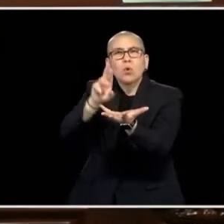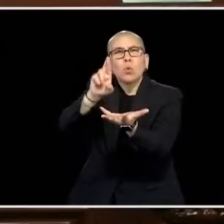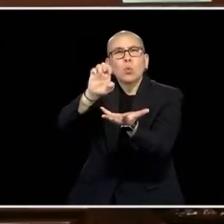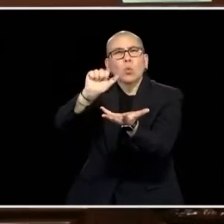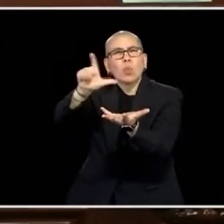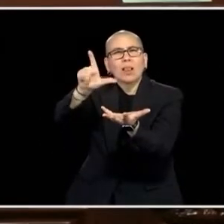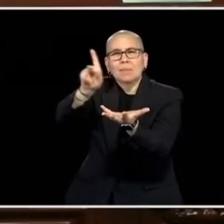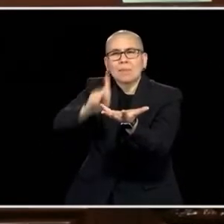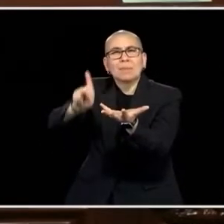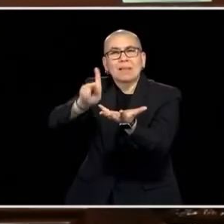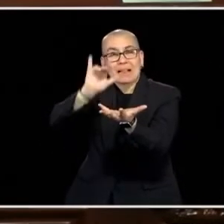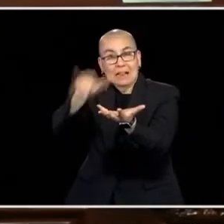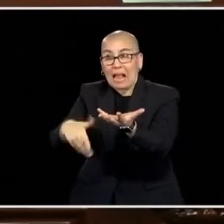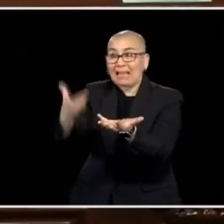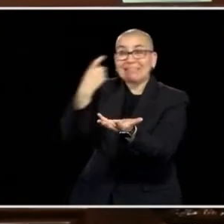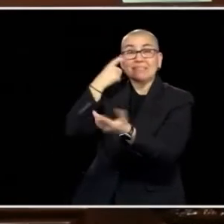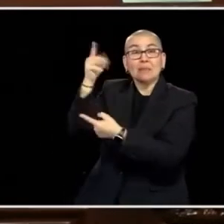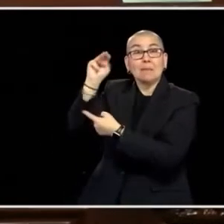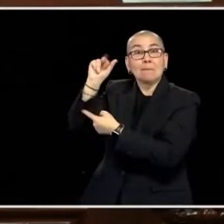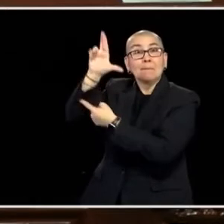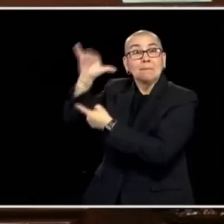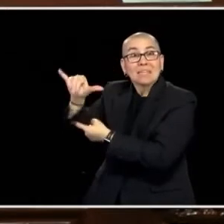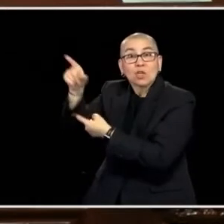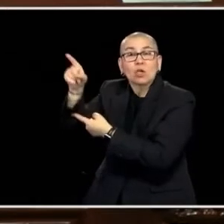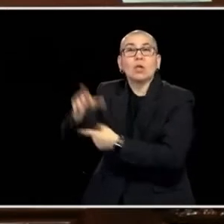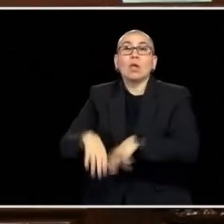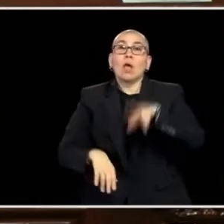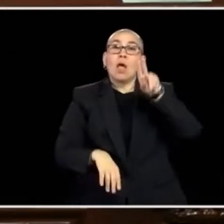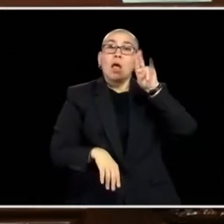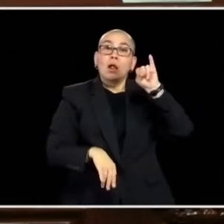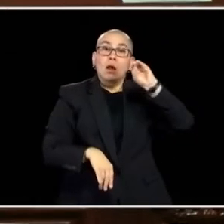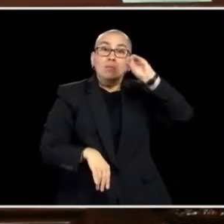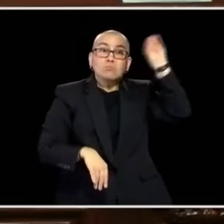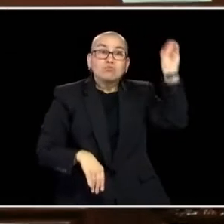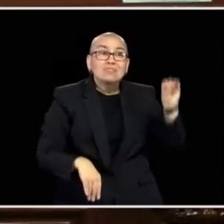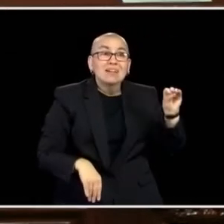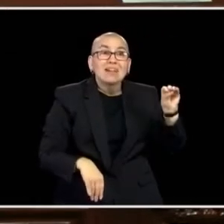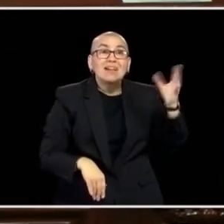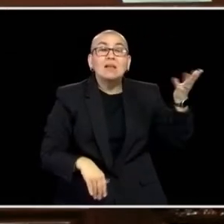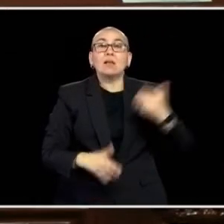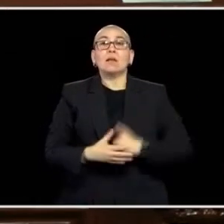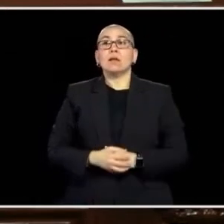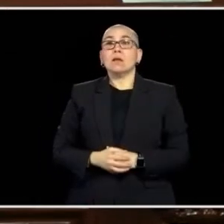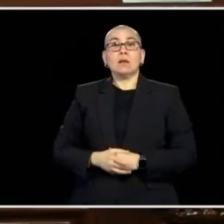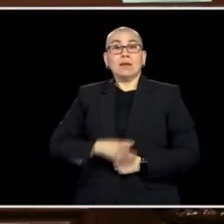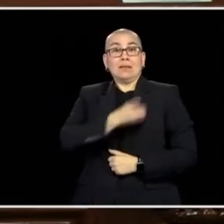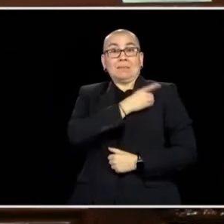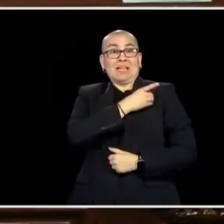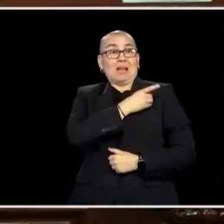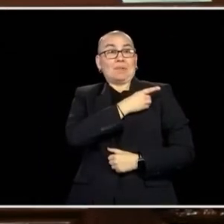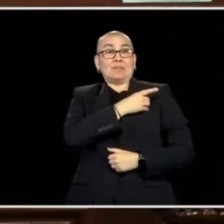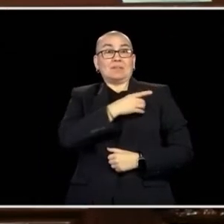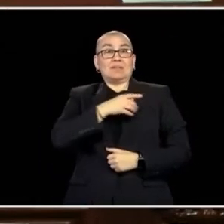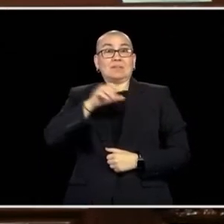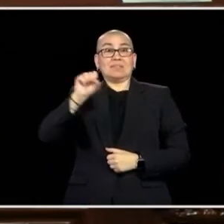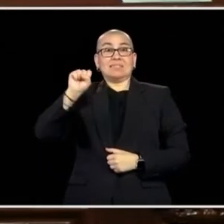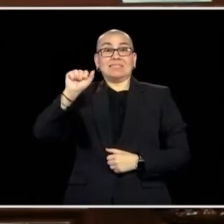WITH THE UNEMPLOYMENT FUND, IT'S IN RESTAURANTS, LIKE SAMI'S IN NORTH MINNEAPOLIS OR JUDE'S IN St. CLOUD. I HAVE TWO SMALL BUSINESS